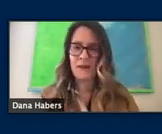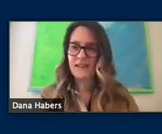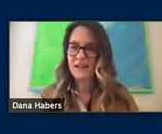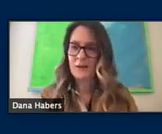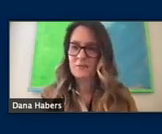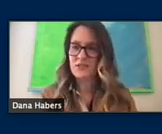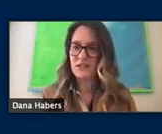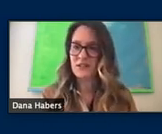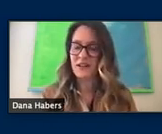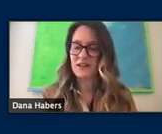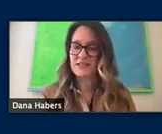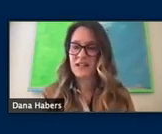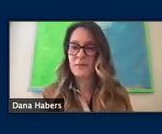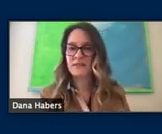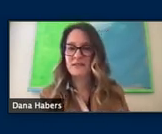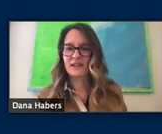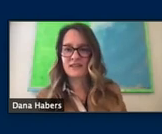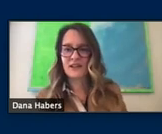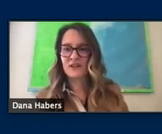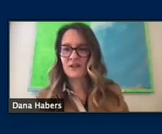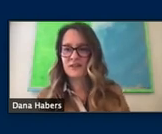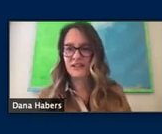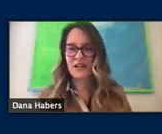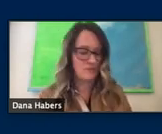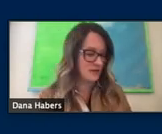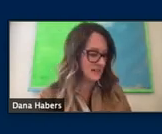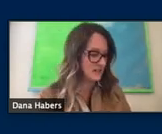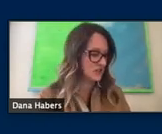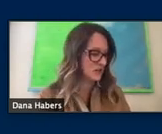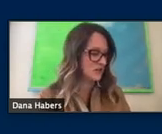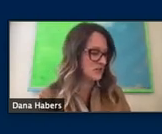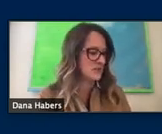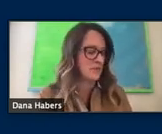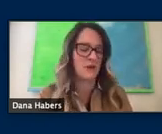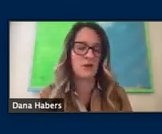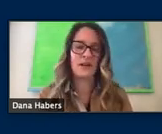Backing up just a step. I think the other thing I wanted to share was just about